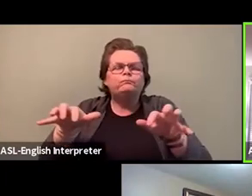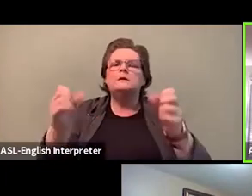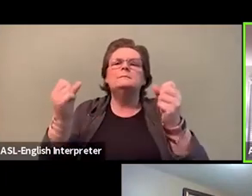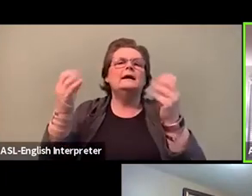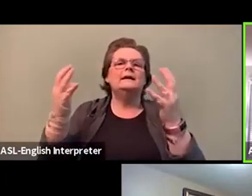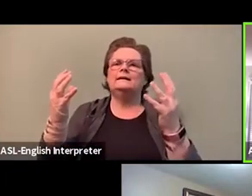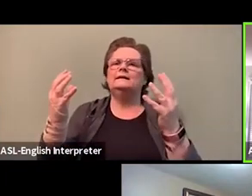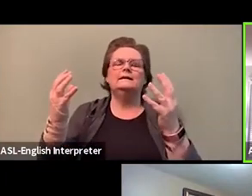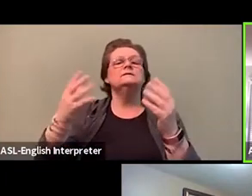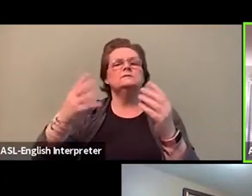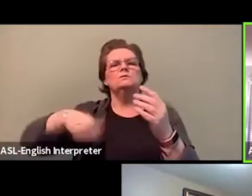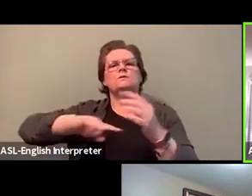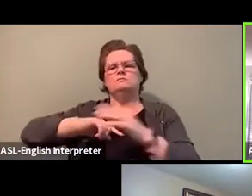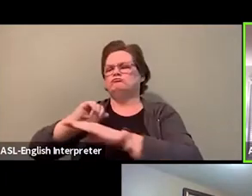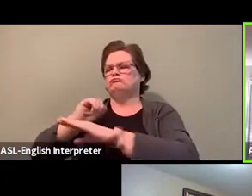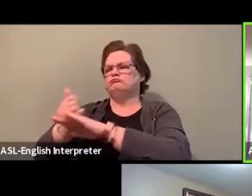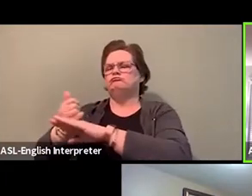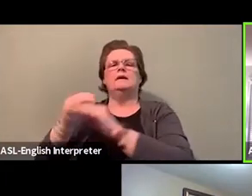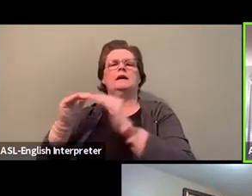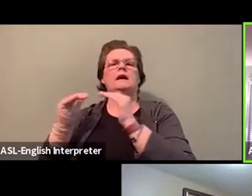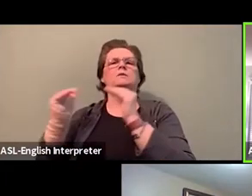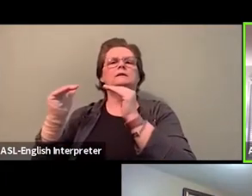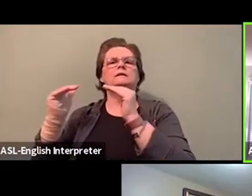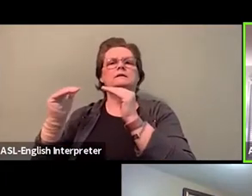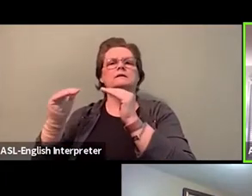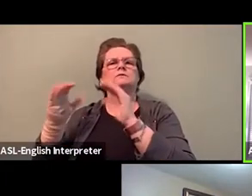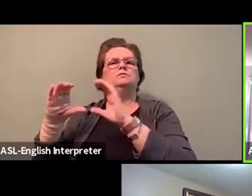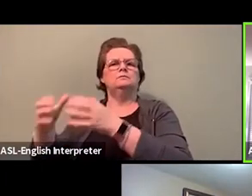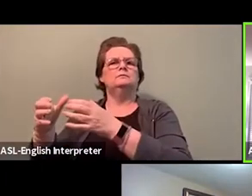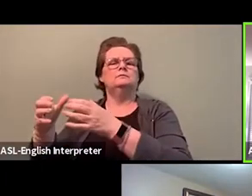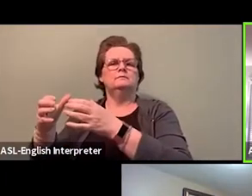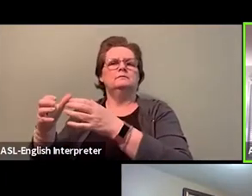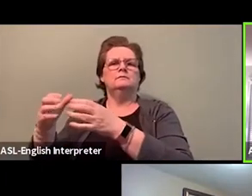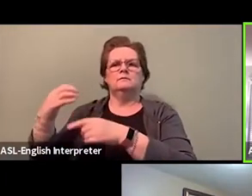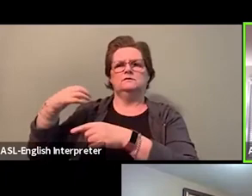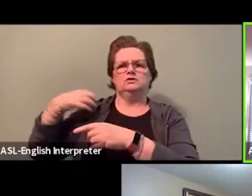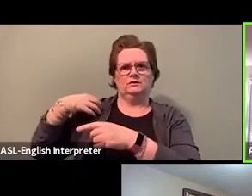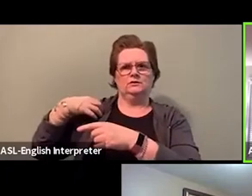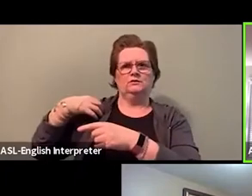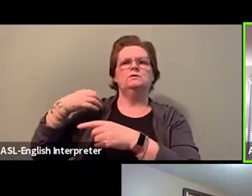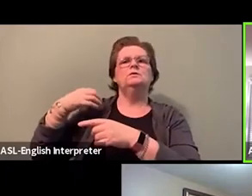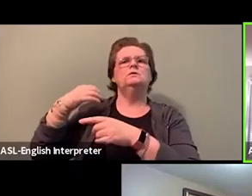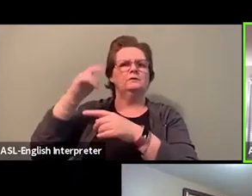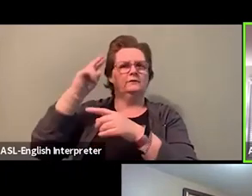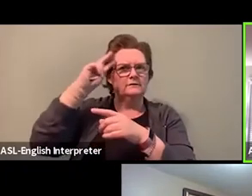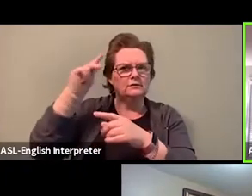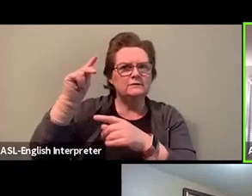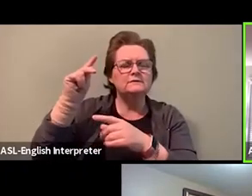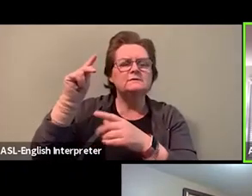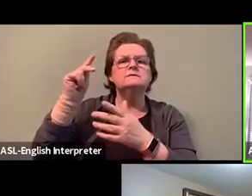that works together to send this common message, to let people know what the position of the union is,